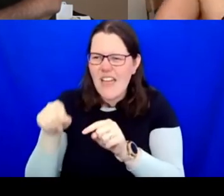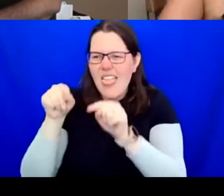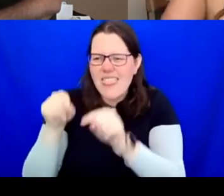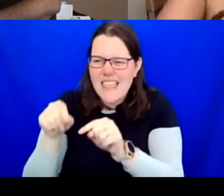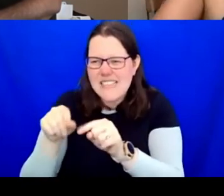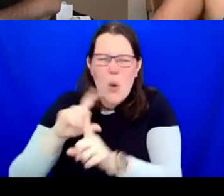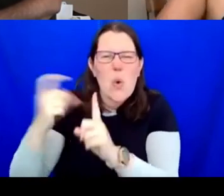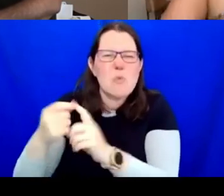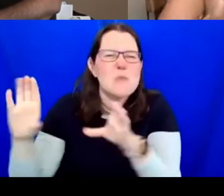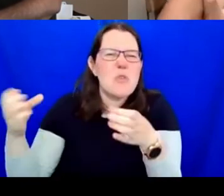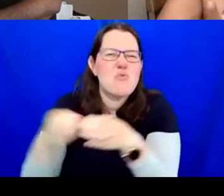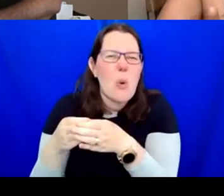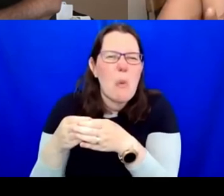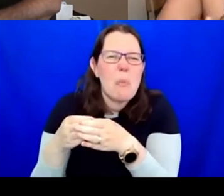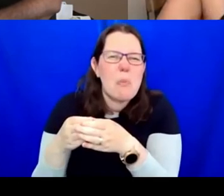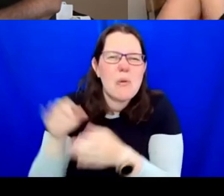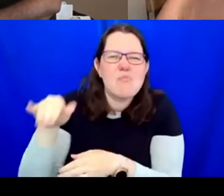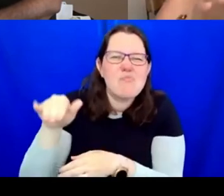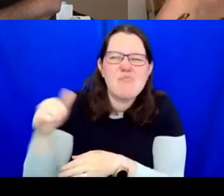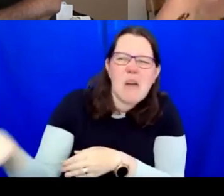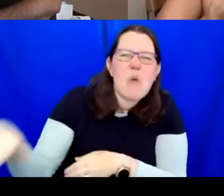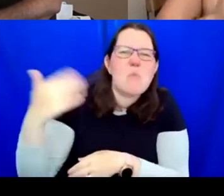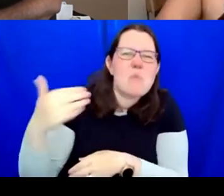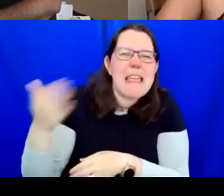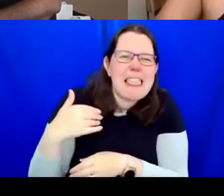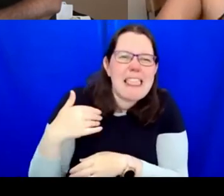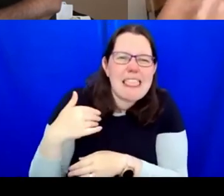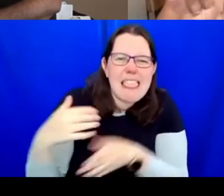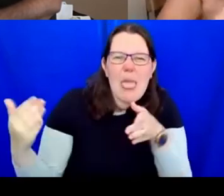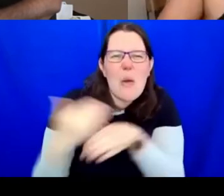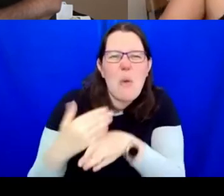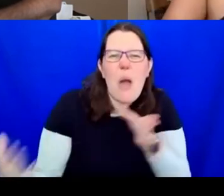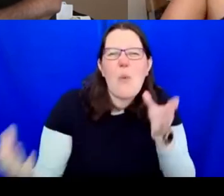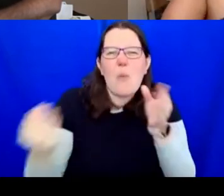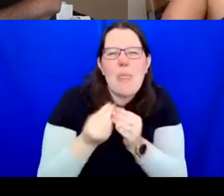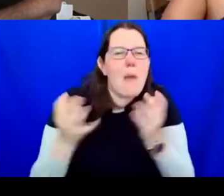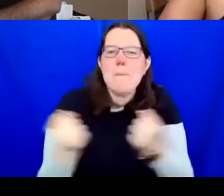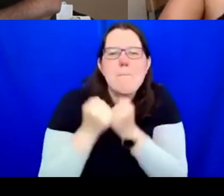temporarily, but let's not give them any power. It is usually held by non white non disabled people